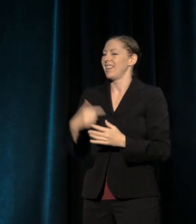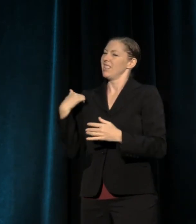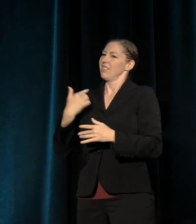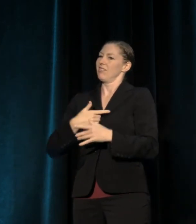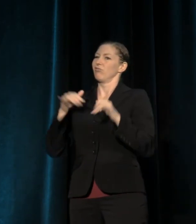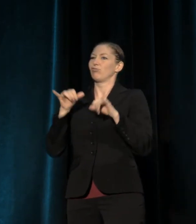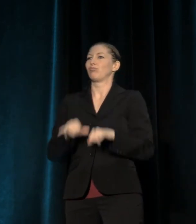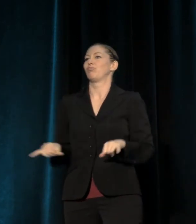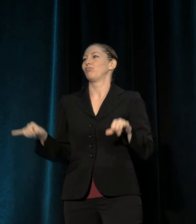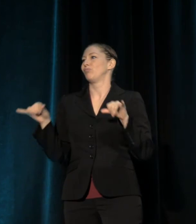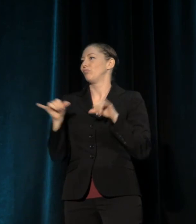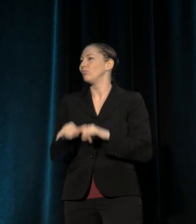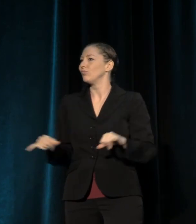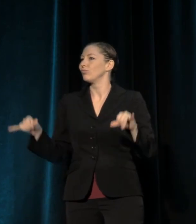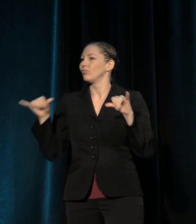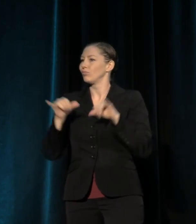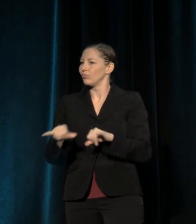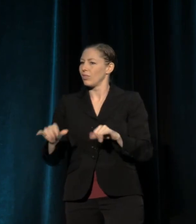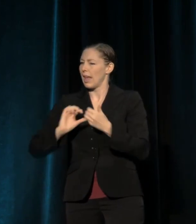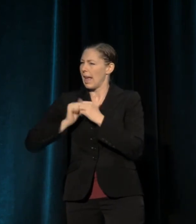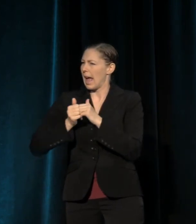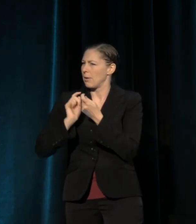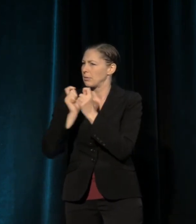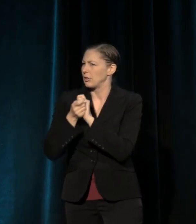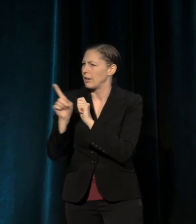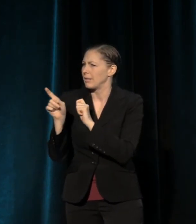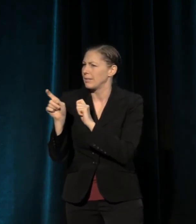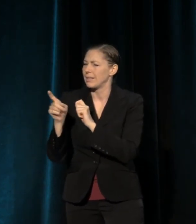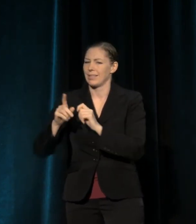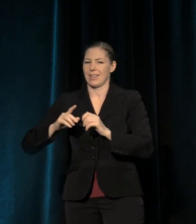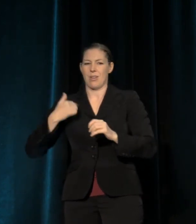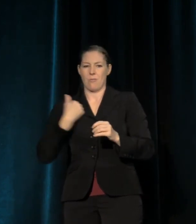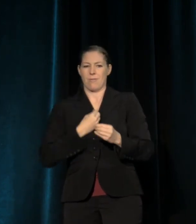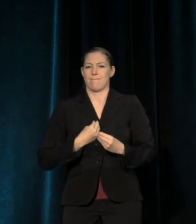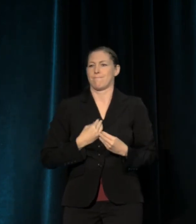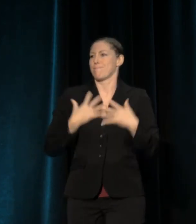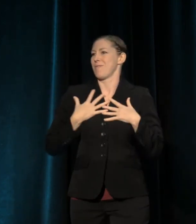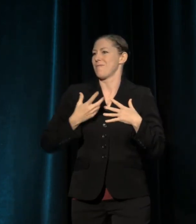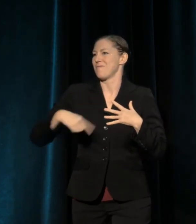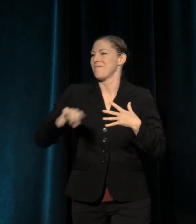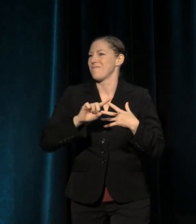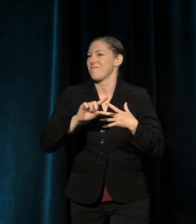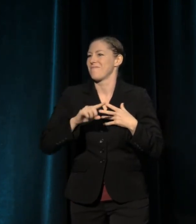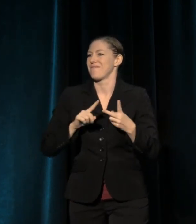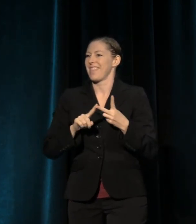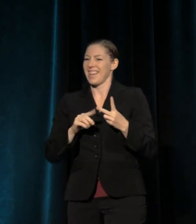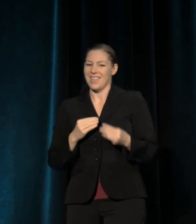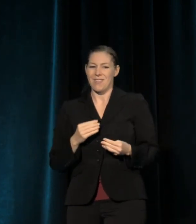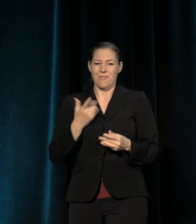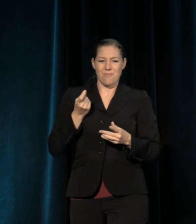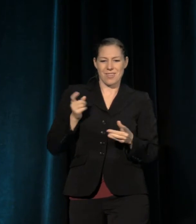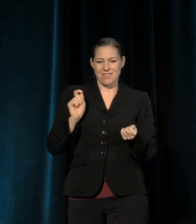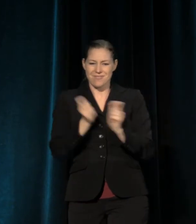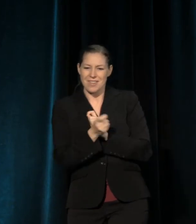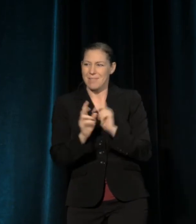and that requires us to move people, to seduce people, to inspire people, to manifest ideas of a nation and a society